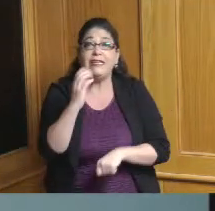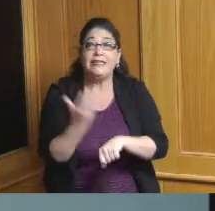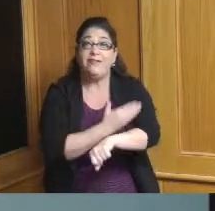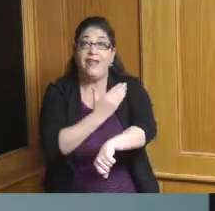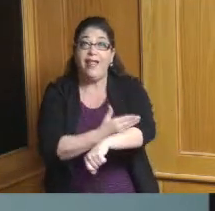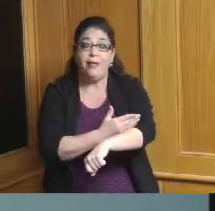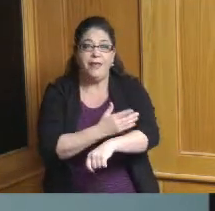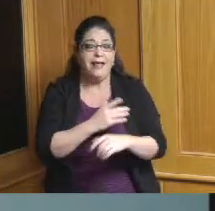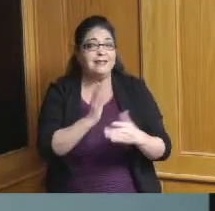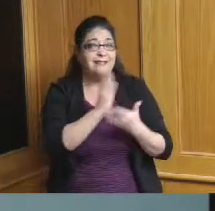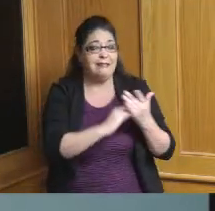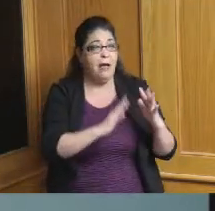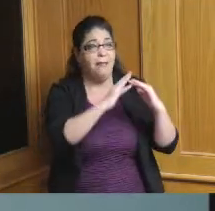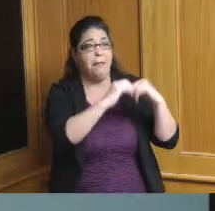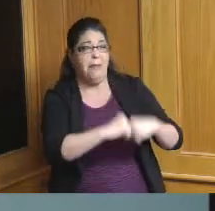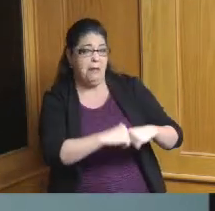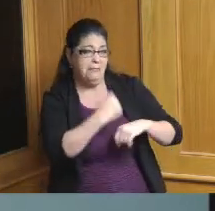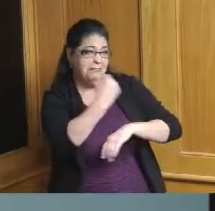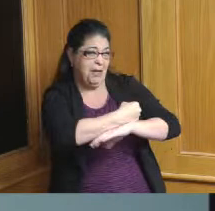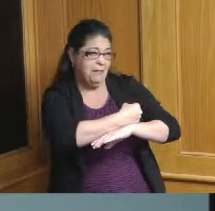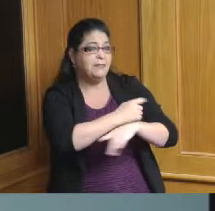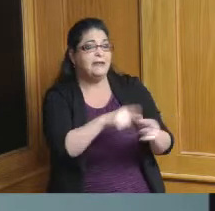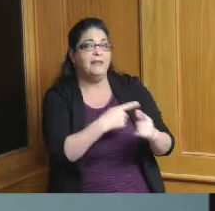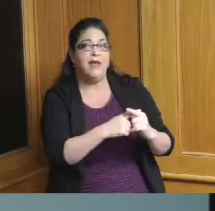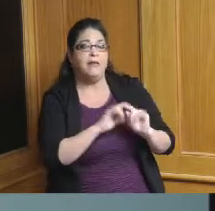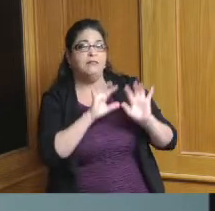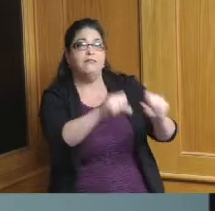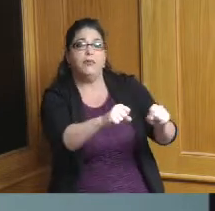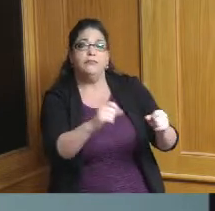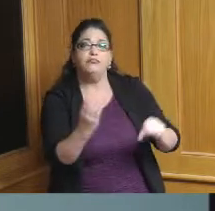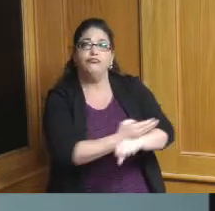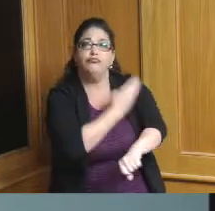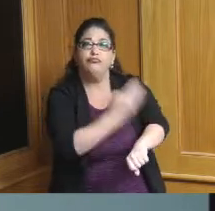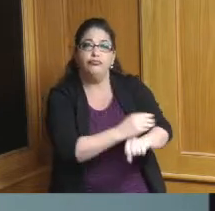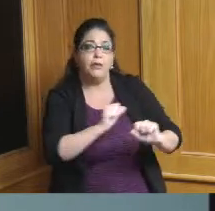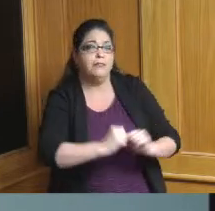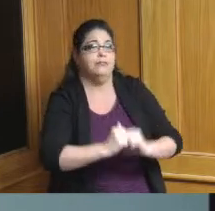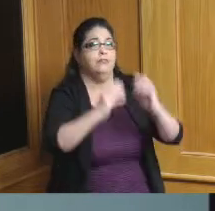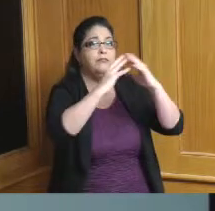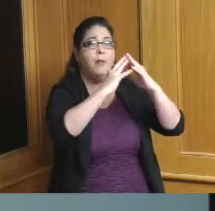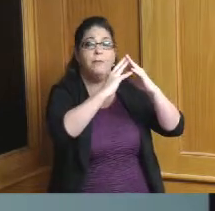all of suburban communities all over this county they might be obsolete retail space they might be